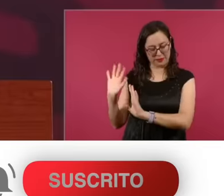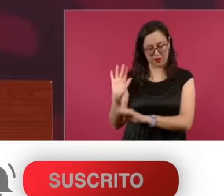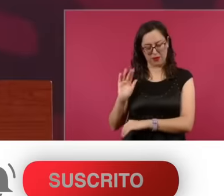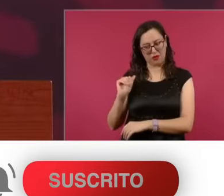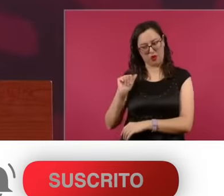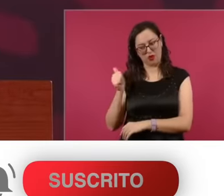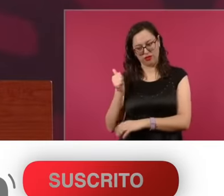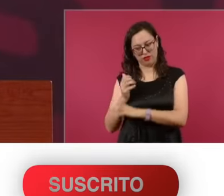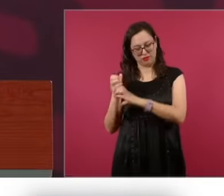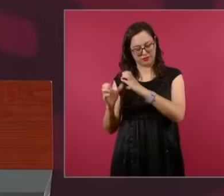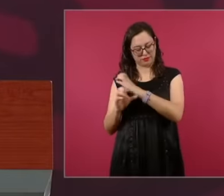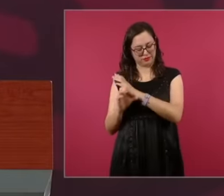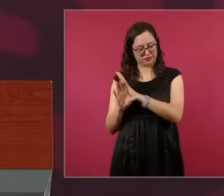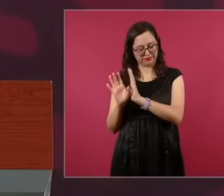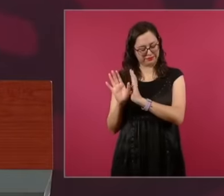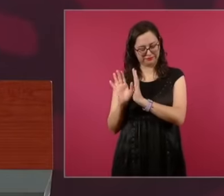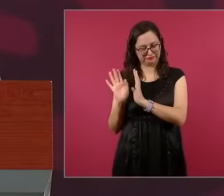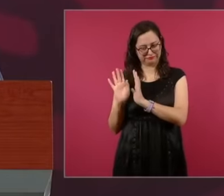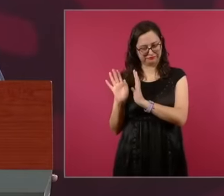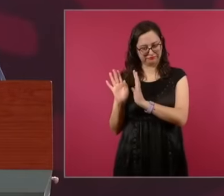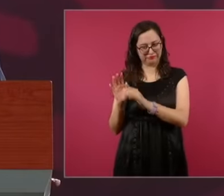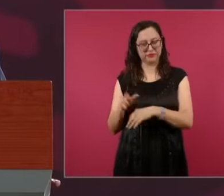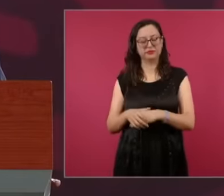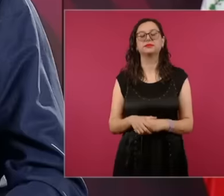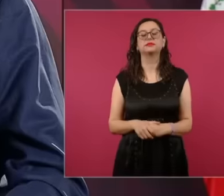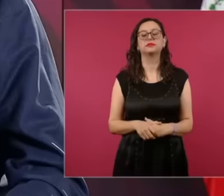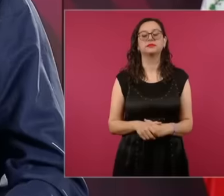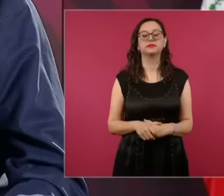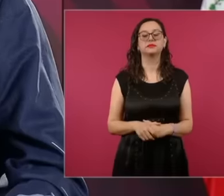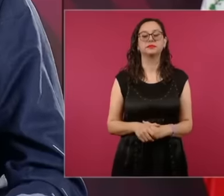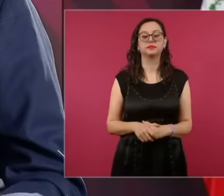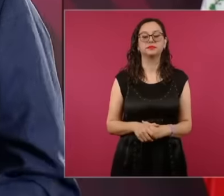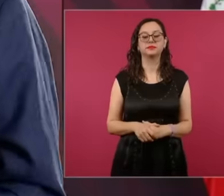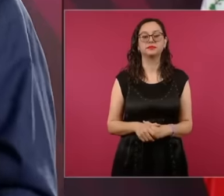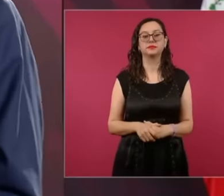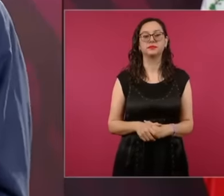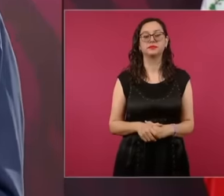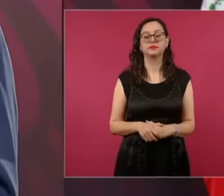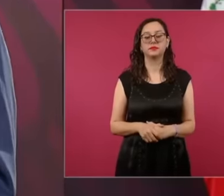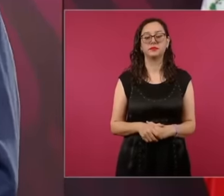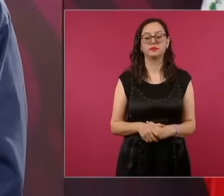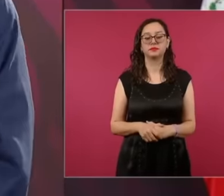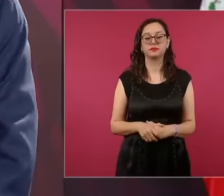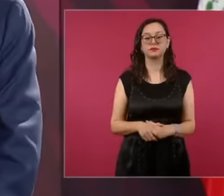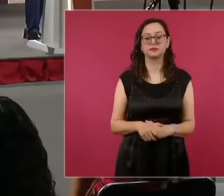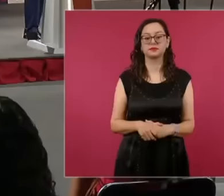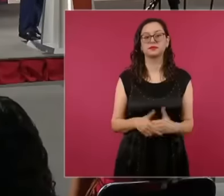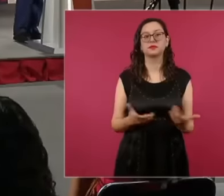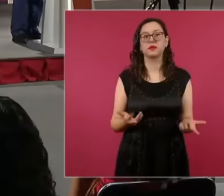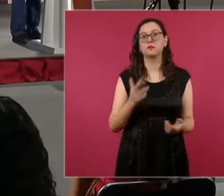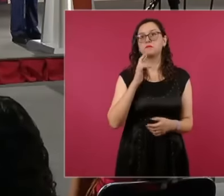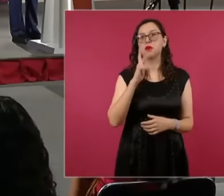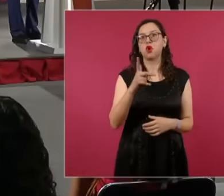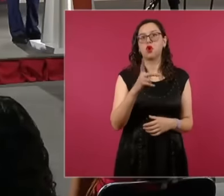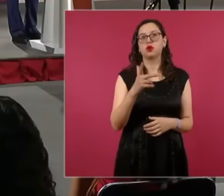for those of the North, for the northern speech it was a